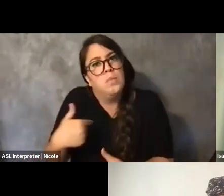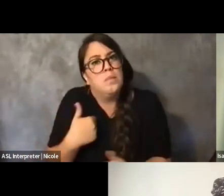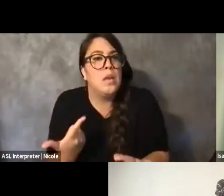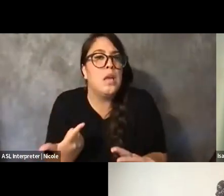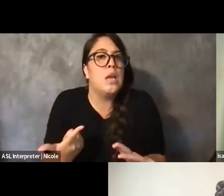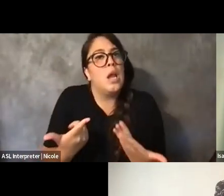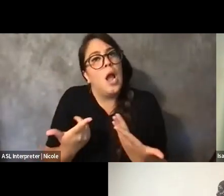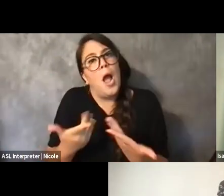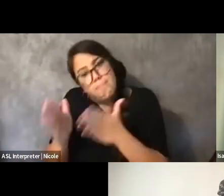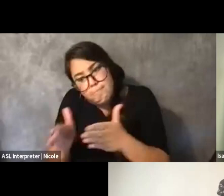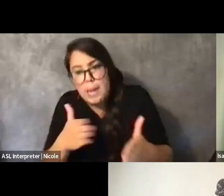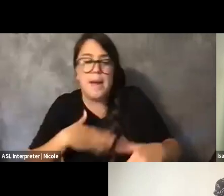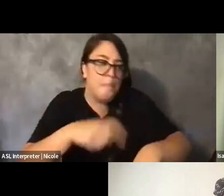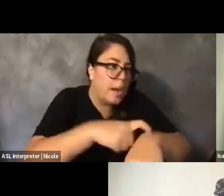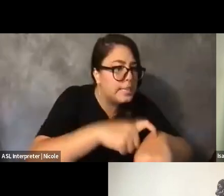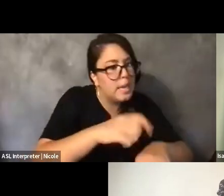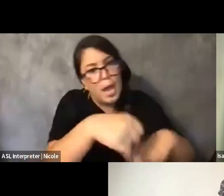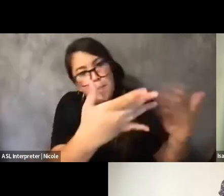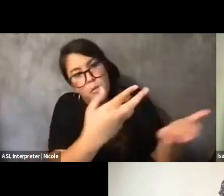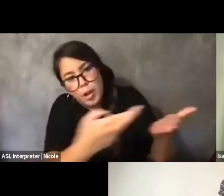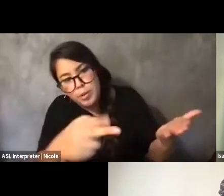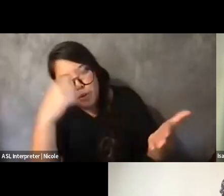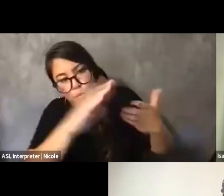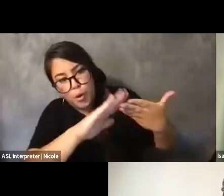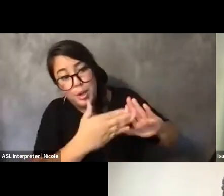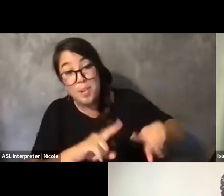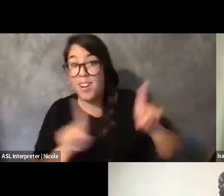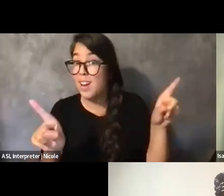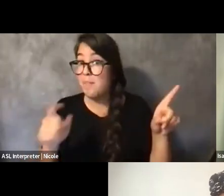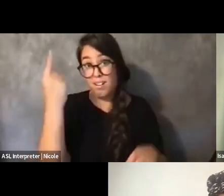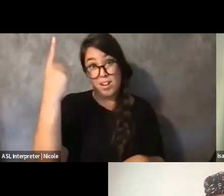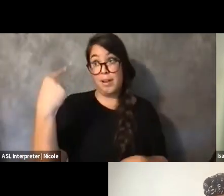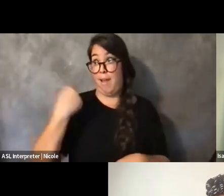But sometimes those of us doing the work, like, we don't necessarily get anything.